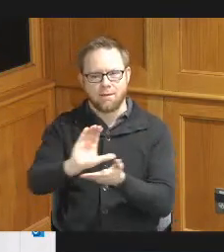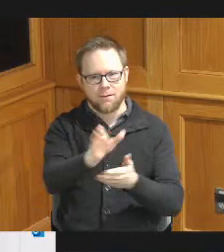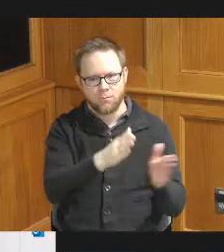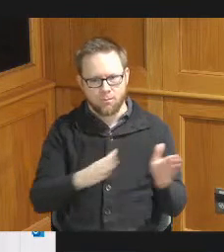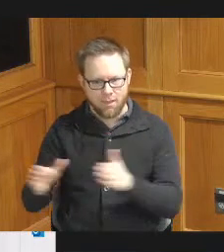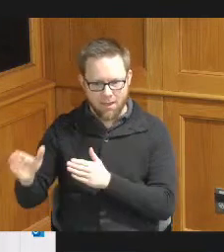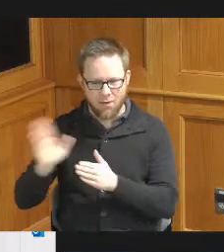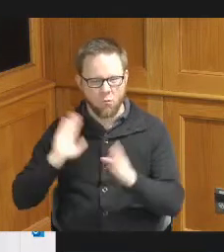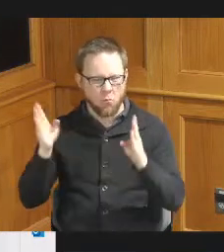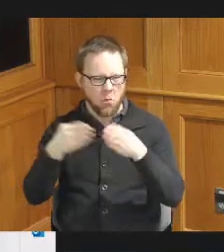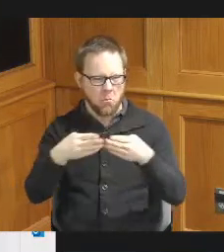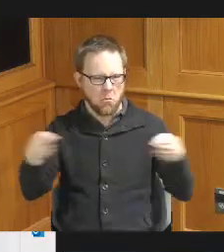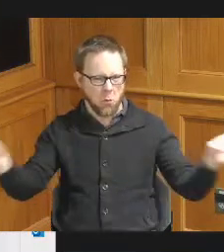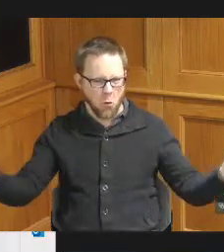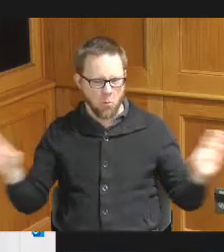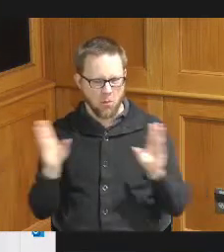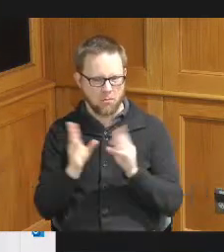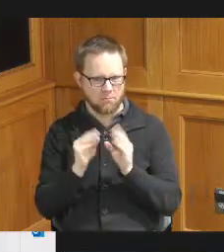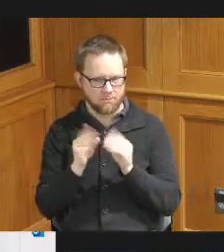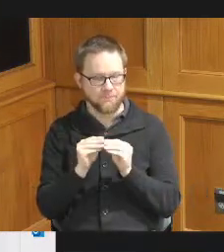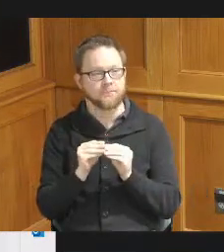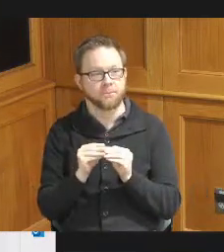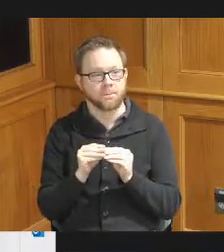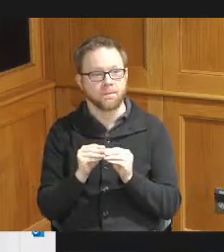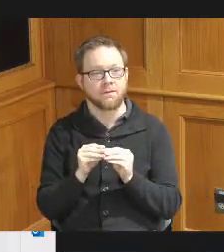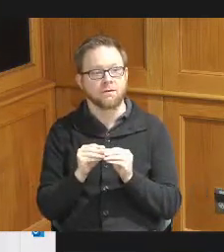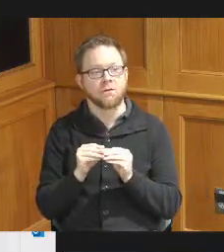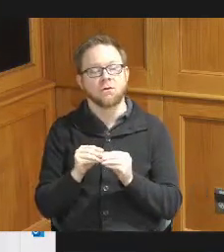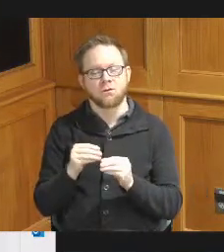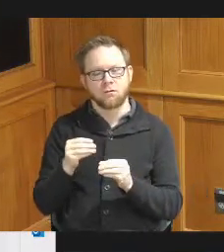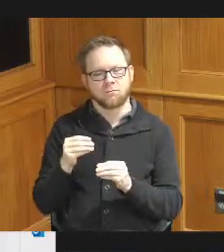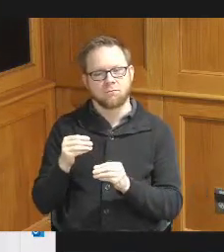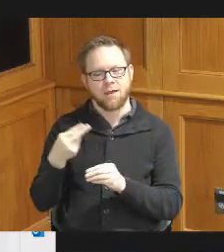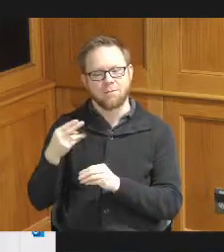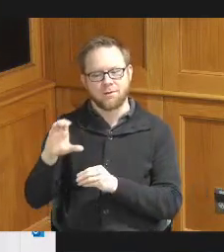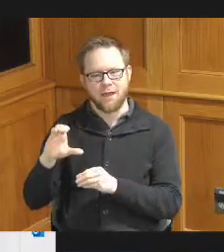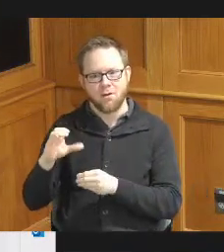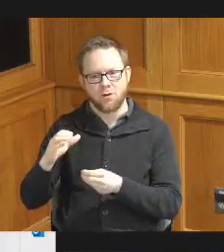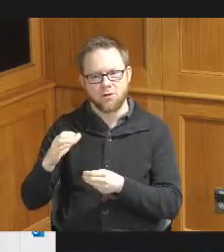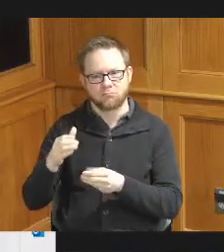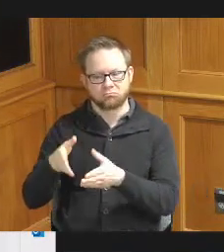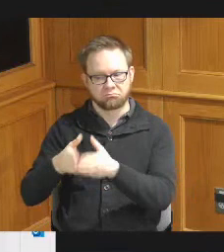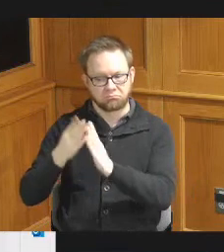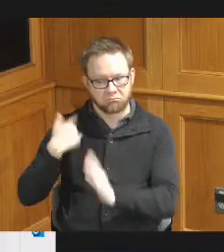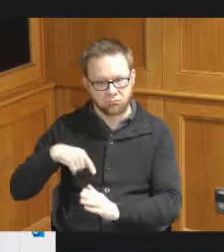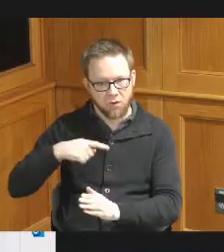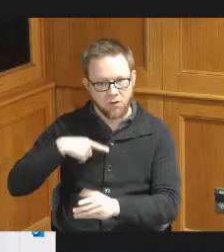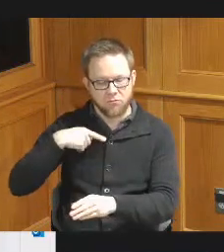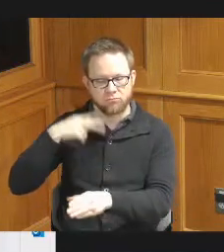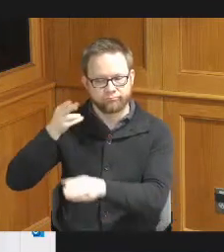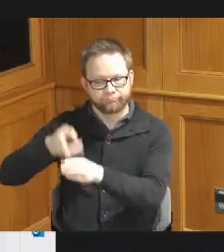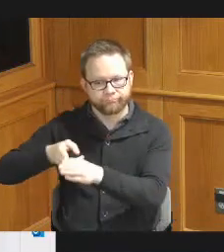NDC was engaged by Hamilton County to assist with the development of this plan so I have